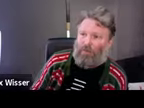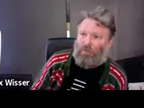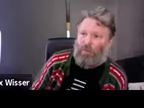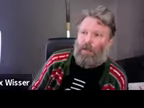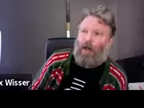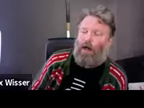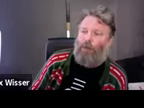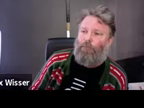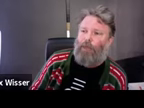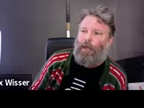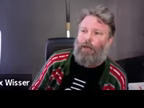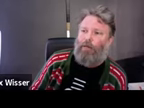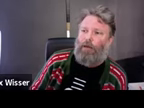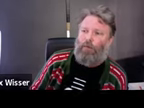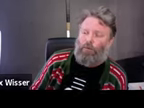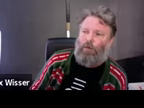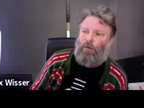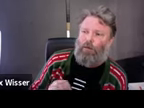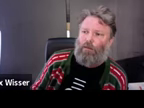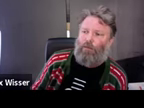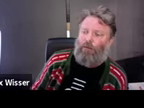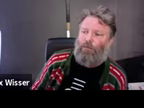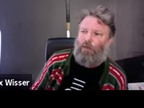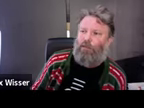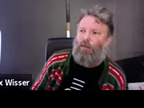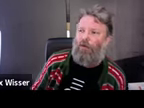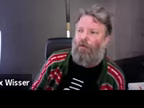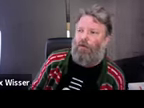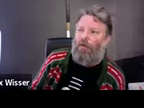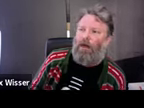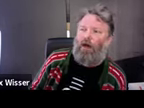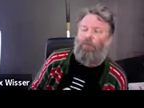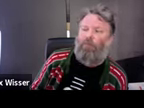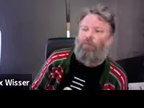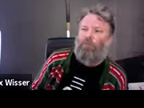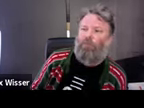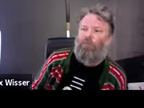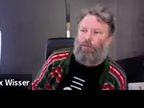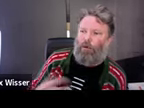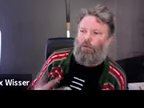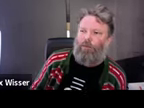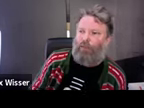one point, one of the farmers said, you know, that the wonderful thing